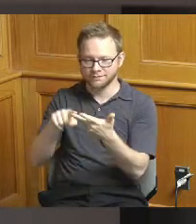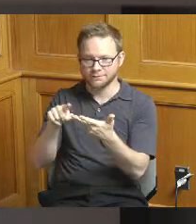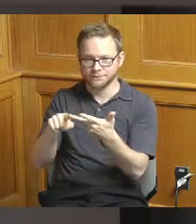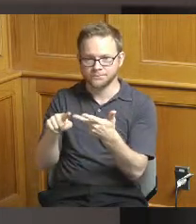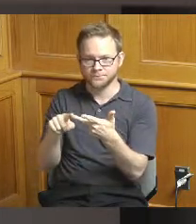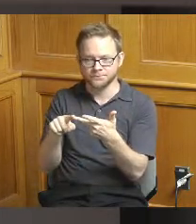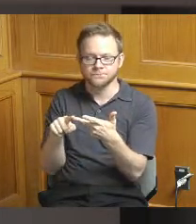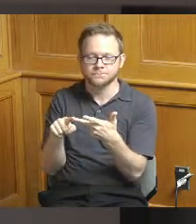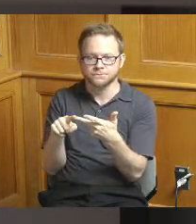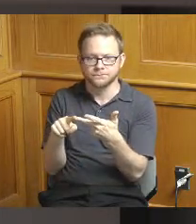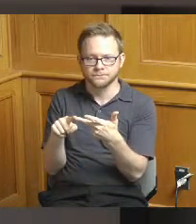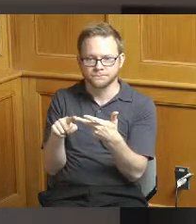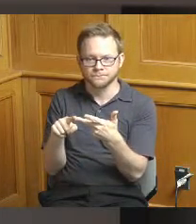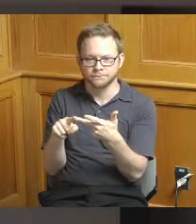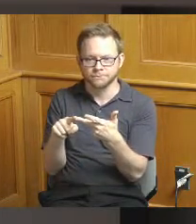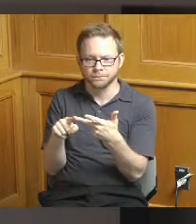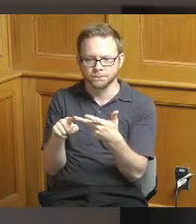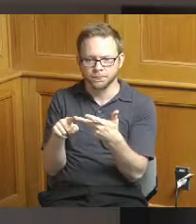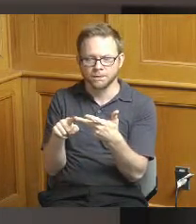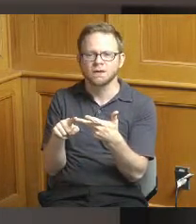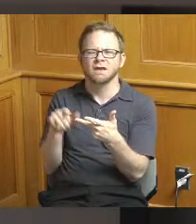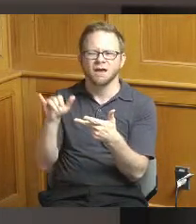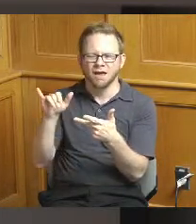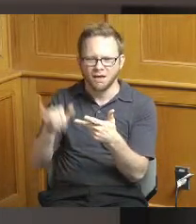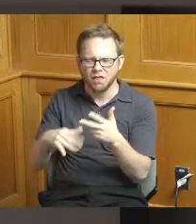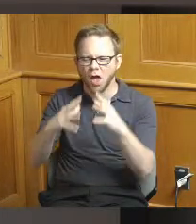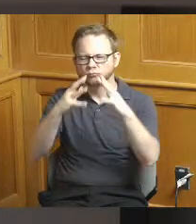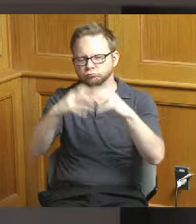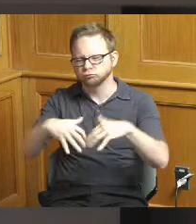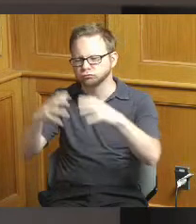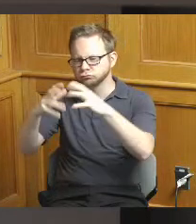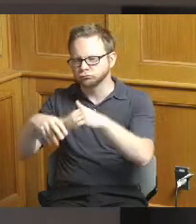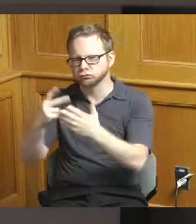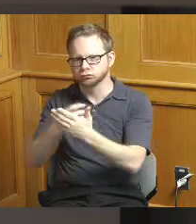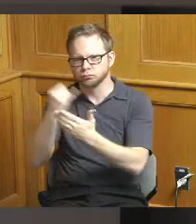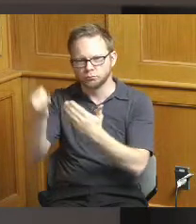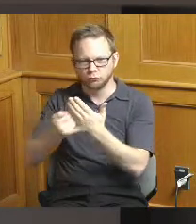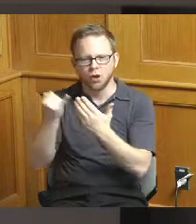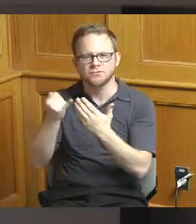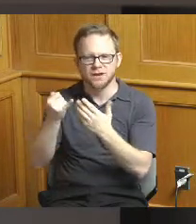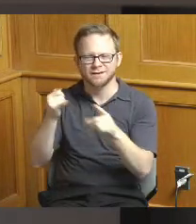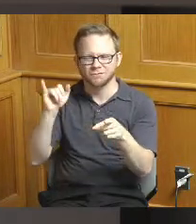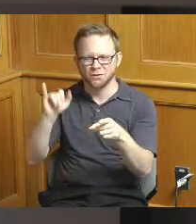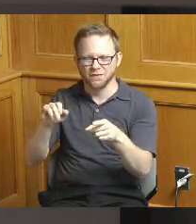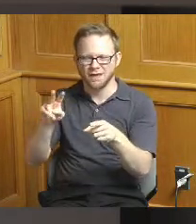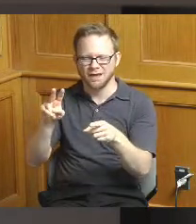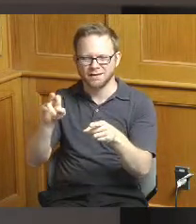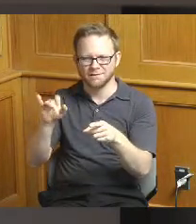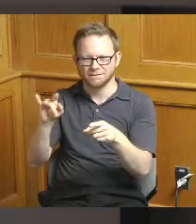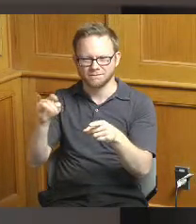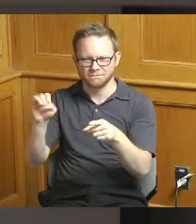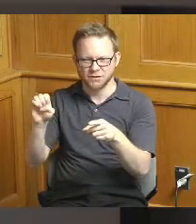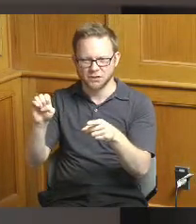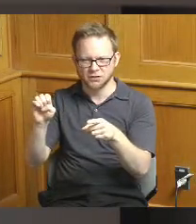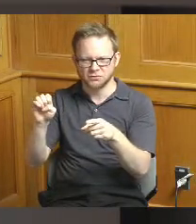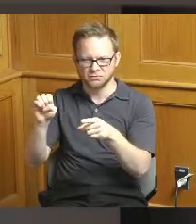a pretty large demolition remediation project for the village-owned school there on on lindy Lincoln